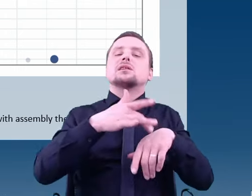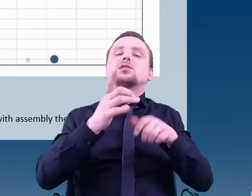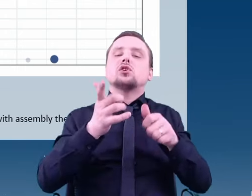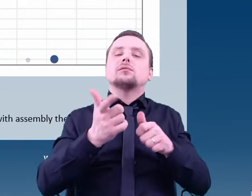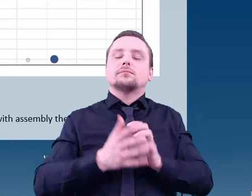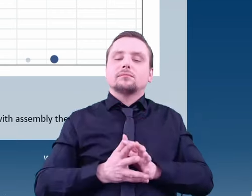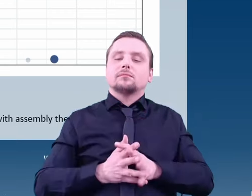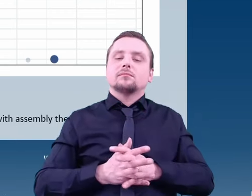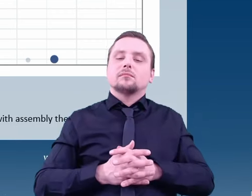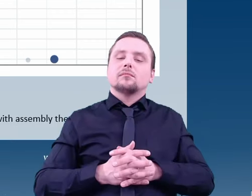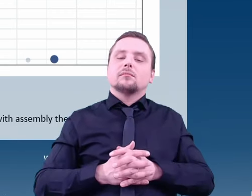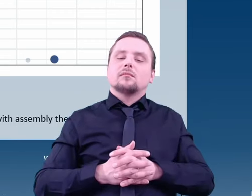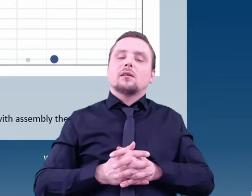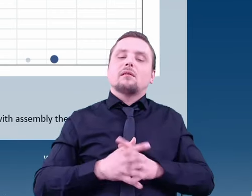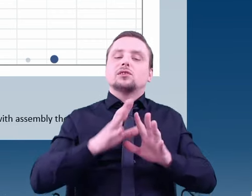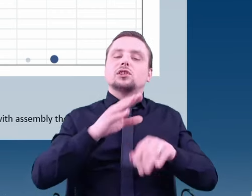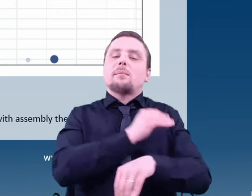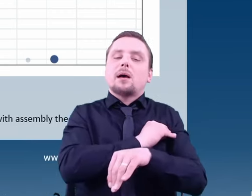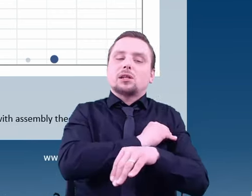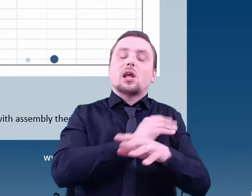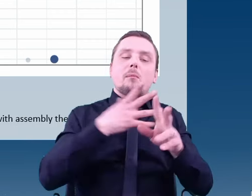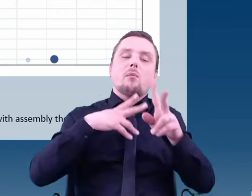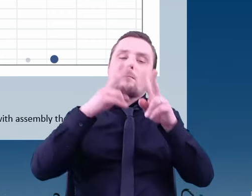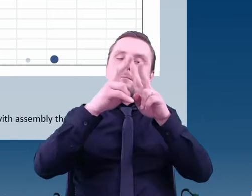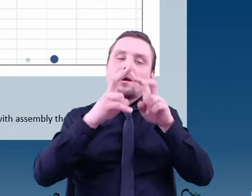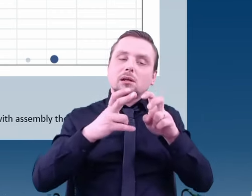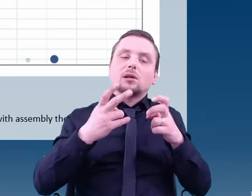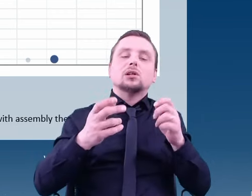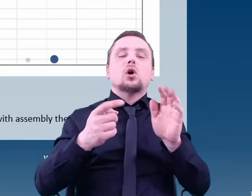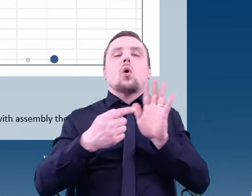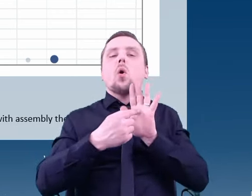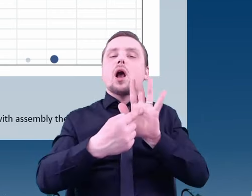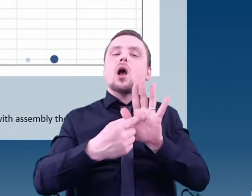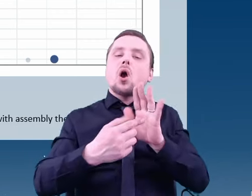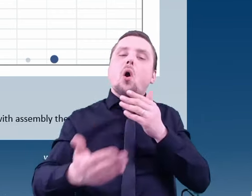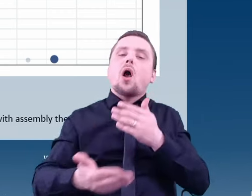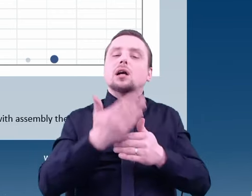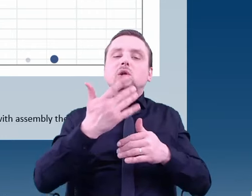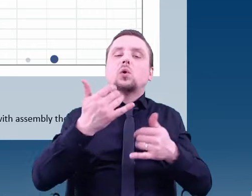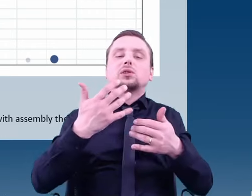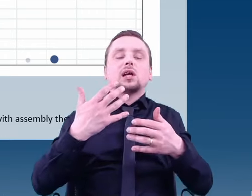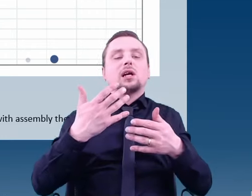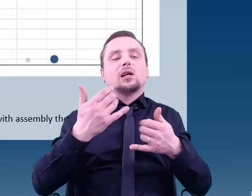and the materials studied for life on Earth, have more complex chemical compounds than other studied samples.